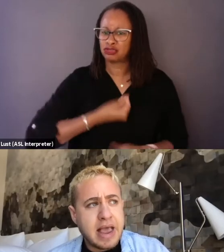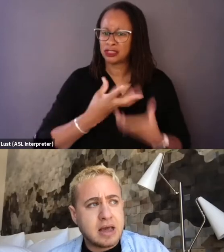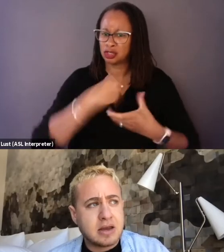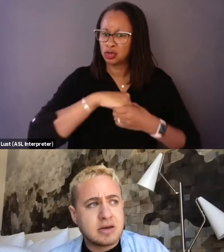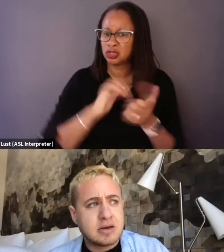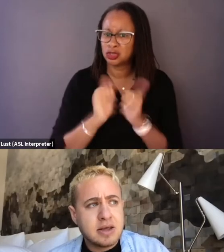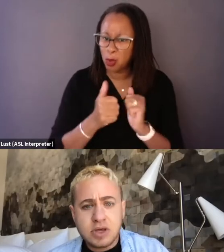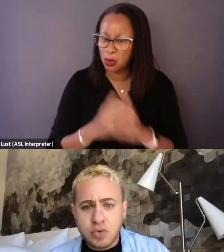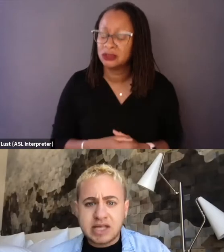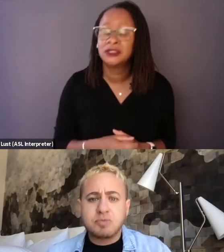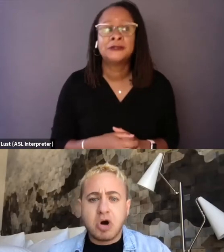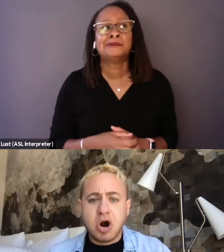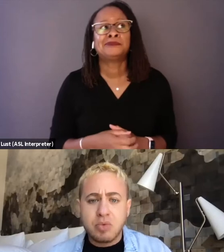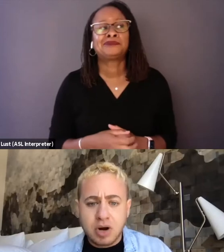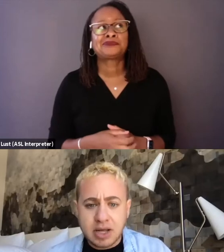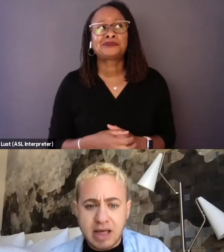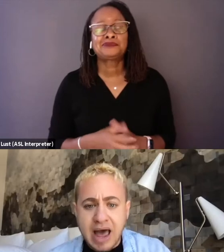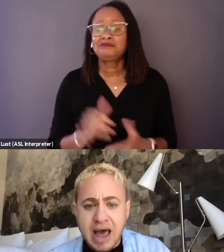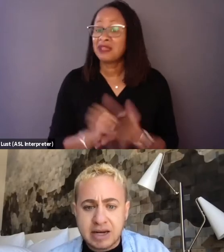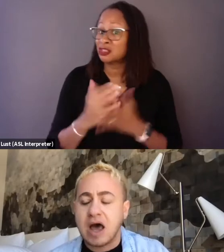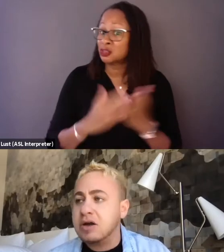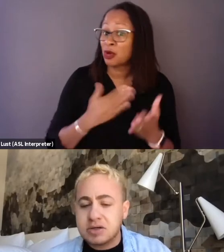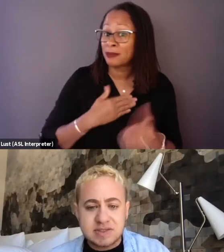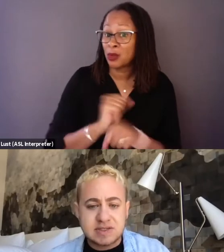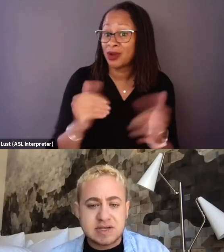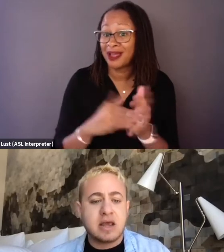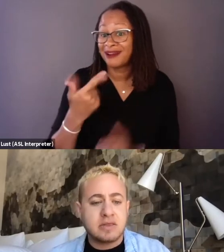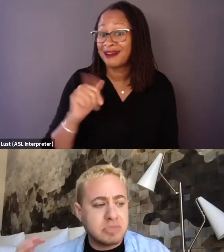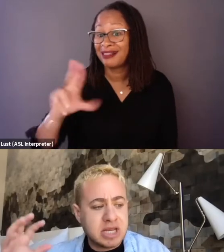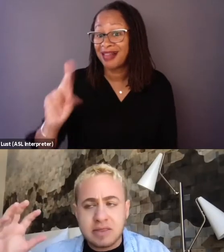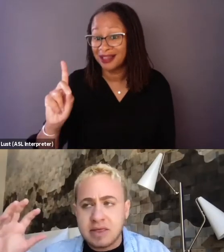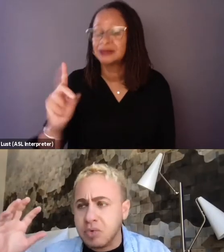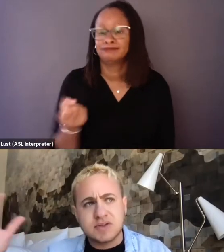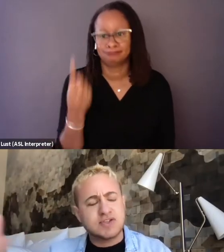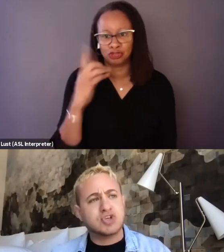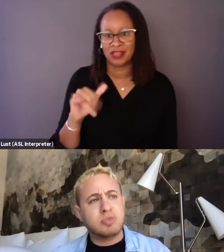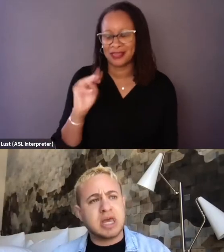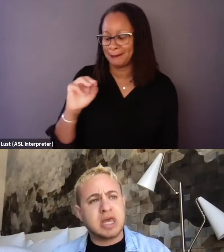And that's part of my work at GLAAD is understanding the media that we're consuming